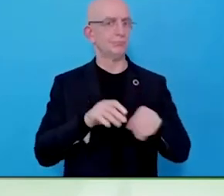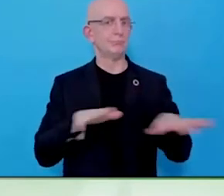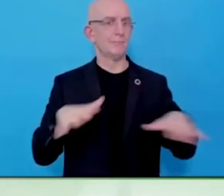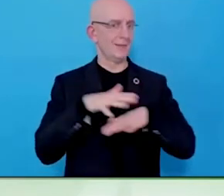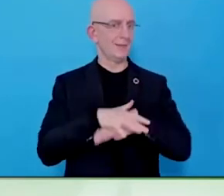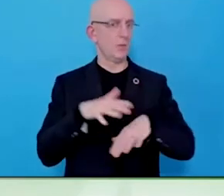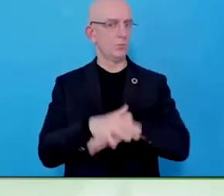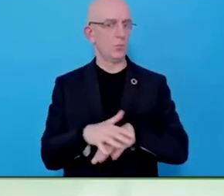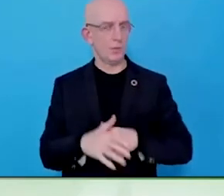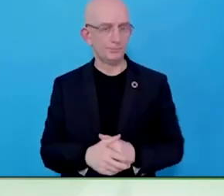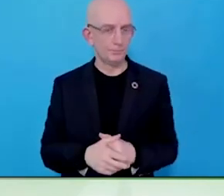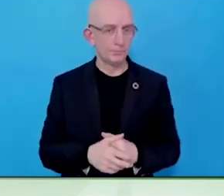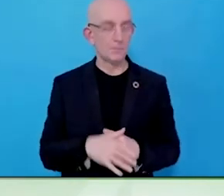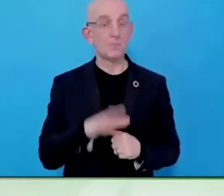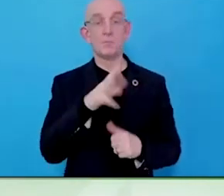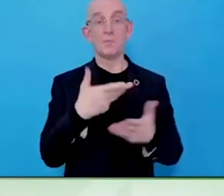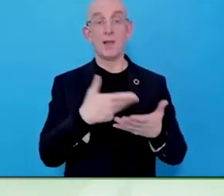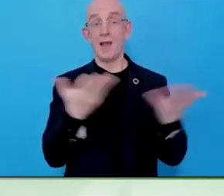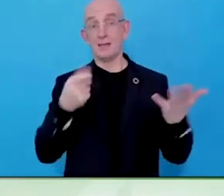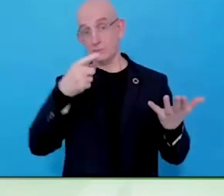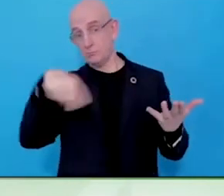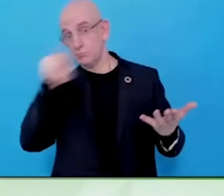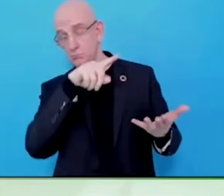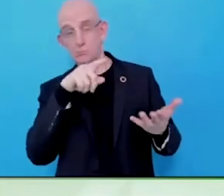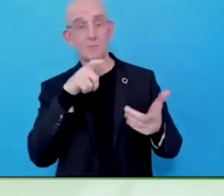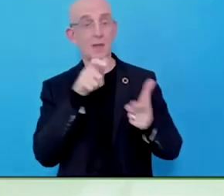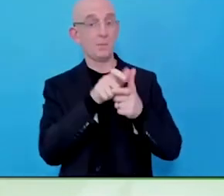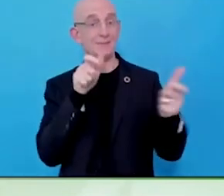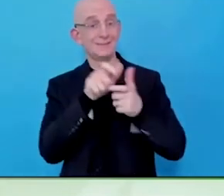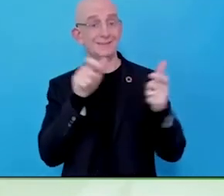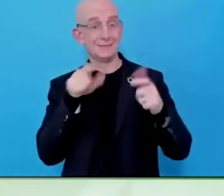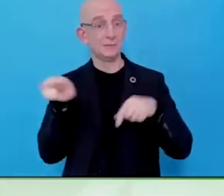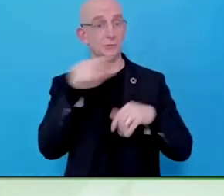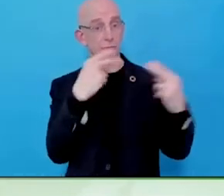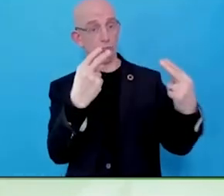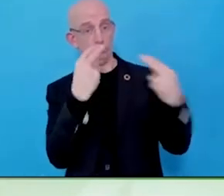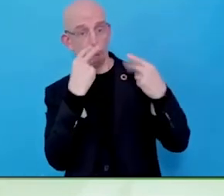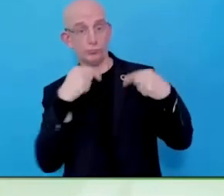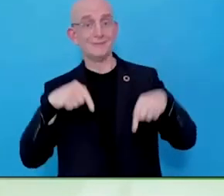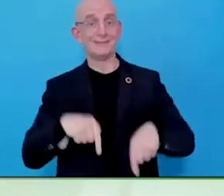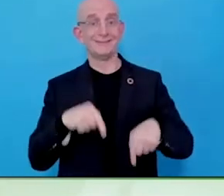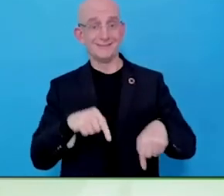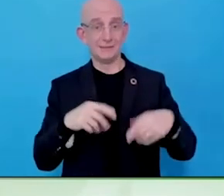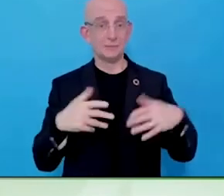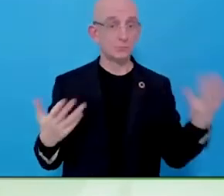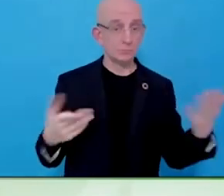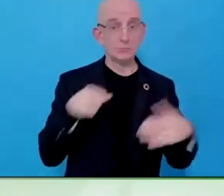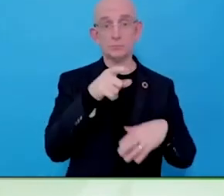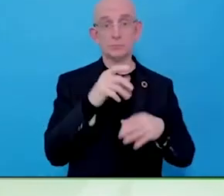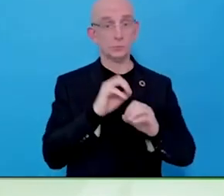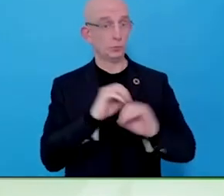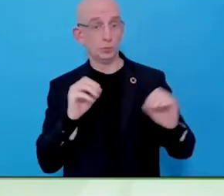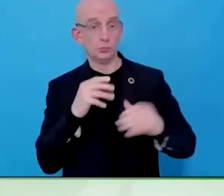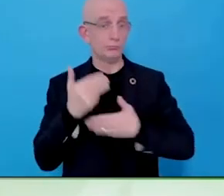Its business coming together to join funds, which makes it easier to understand all the members to drive progress on this.